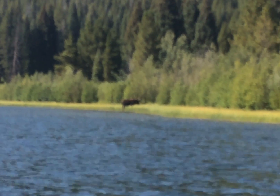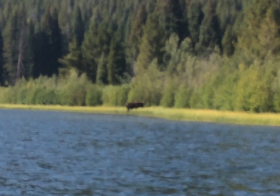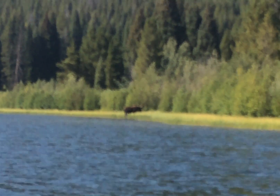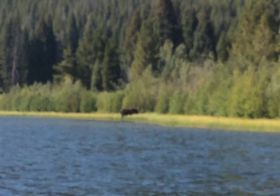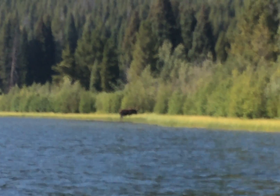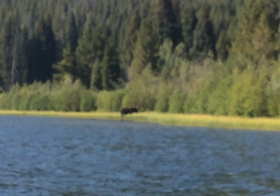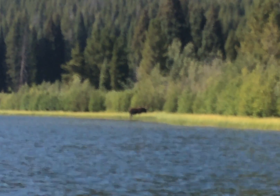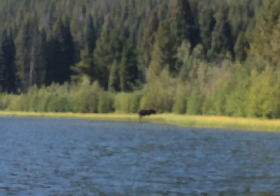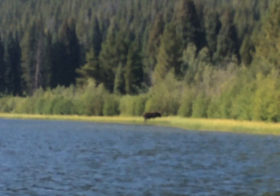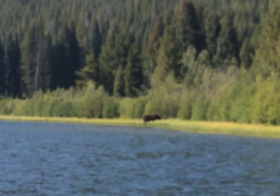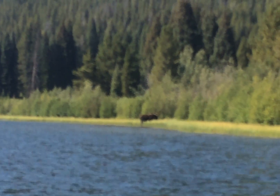Not Big Foot